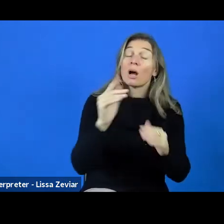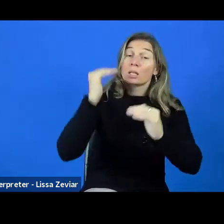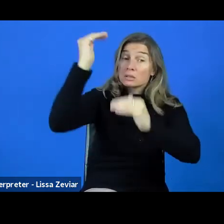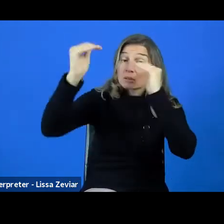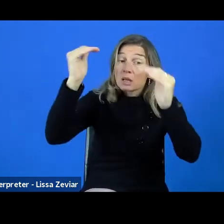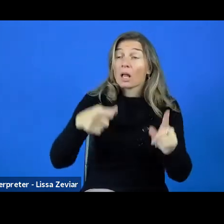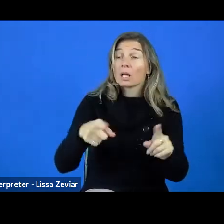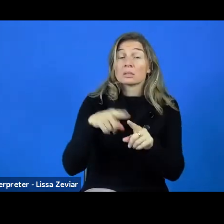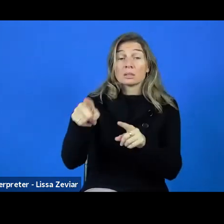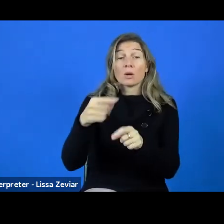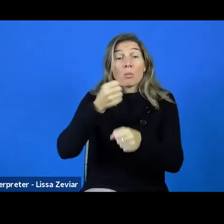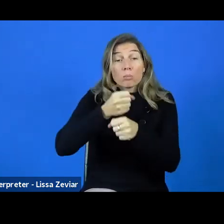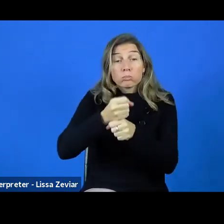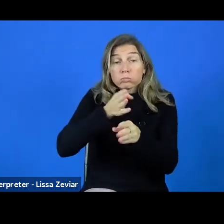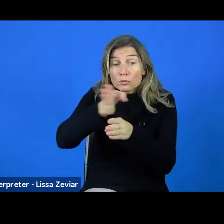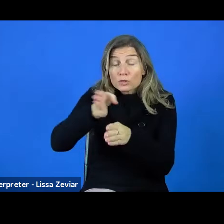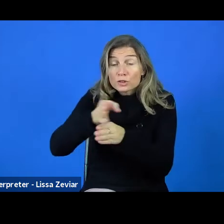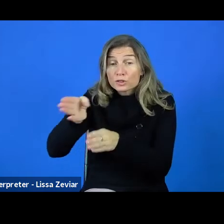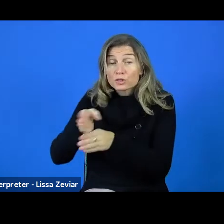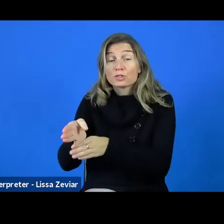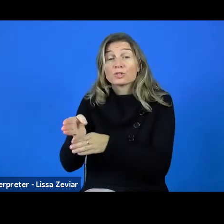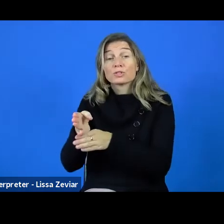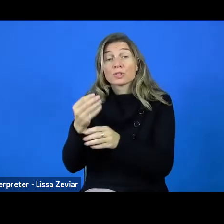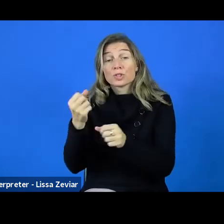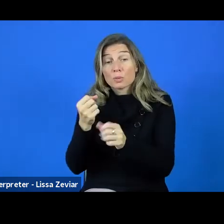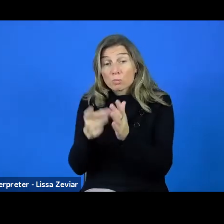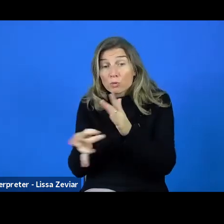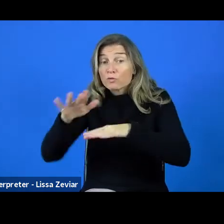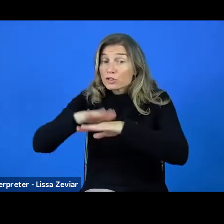And, what I like the most is the exchange of good practices.